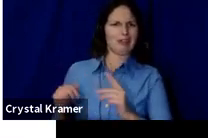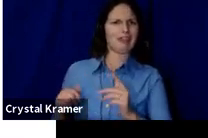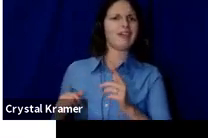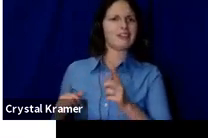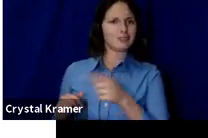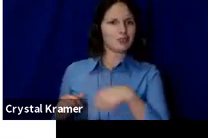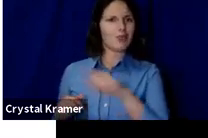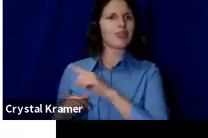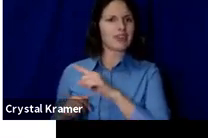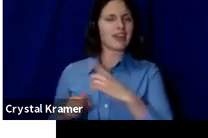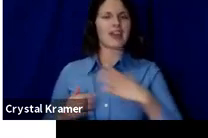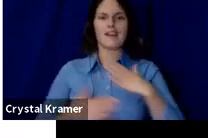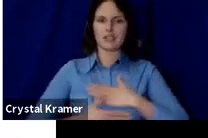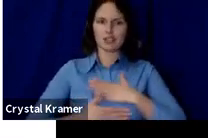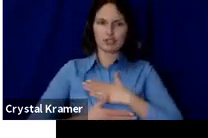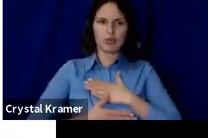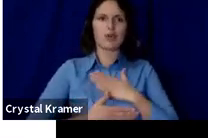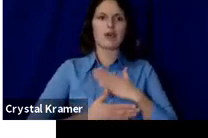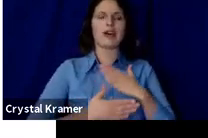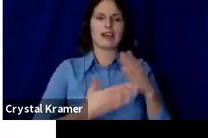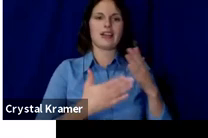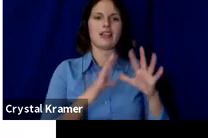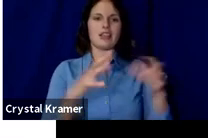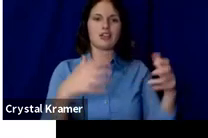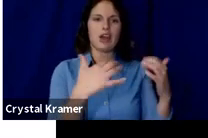to their fiscal sponsorship where all their donors are in the same place.